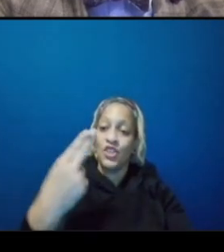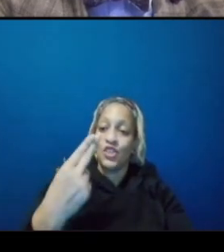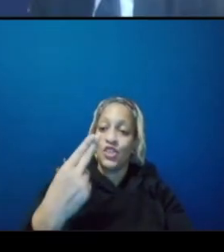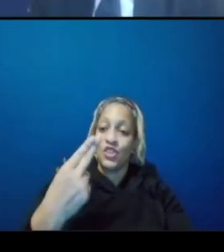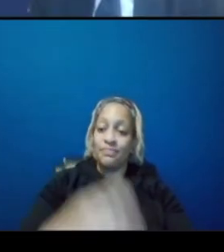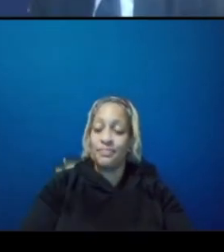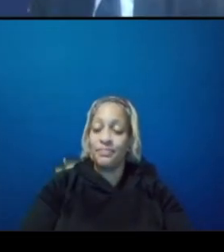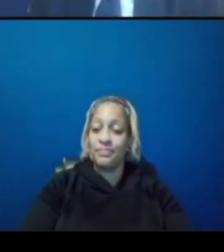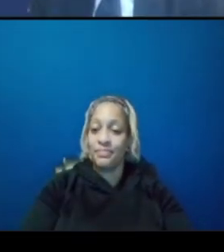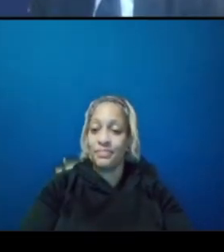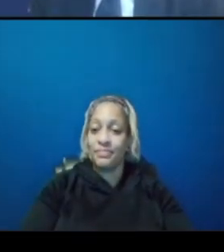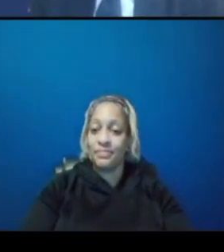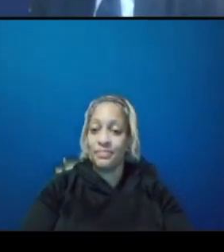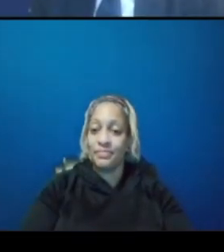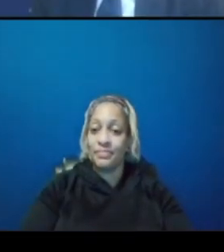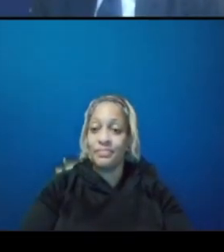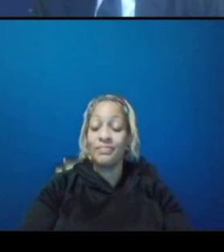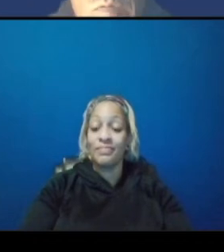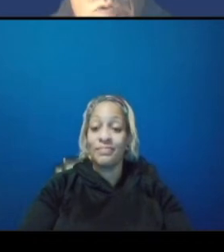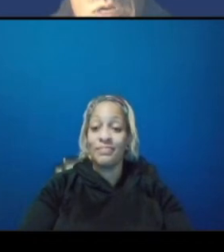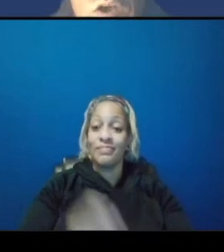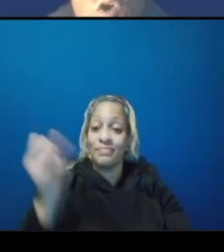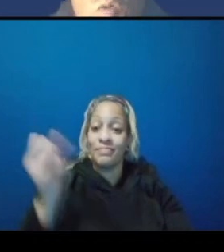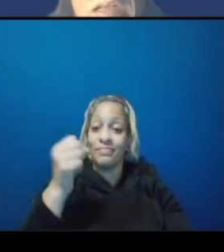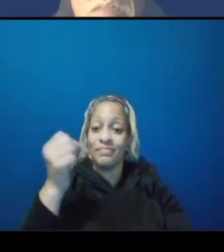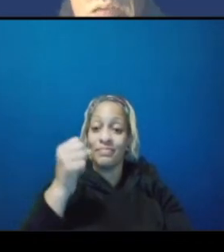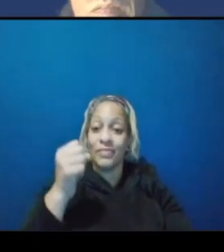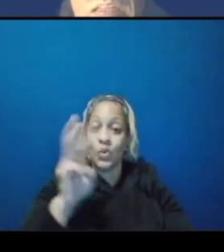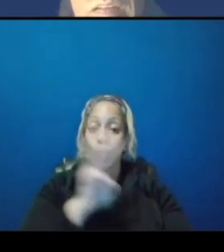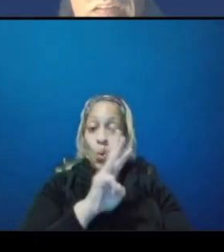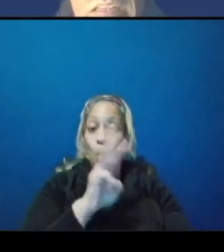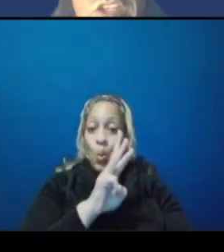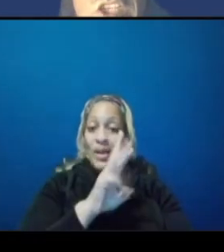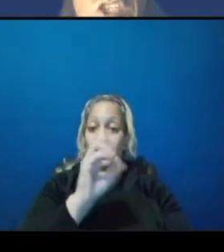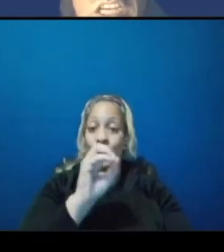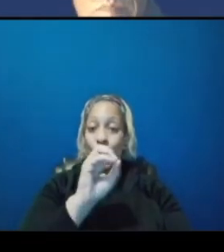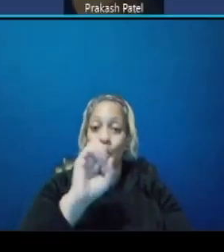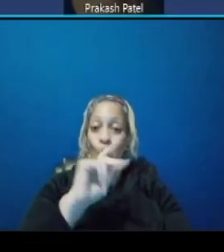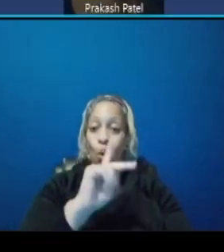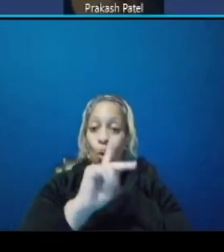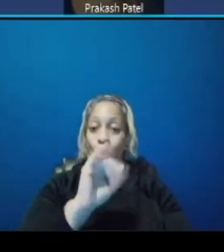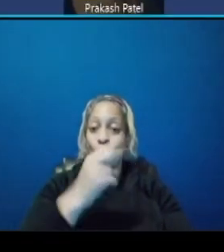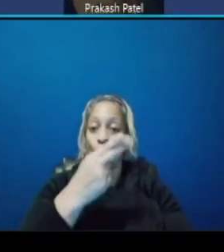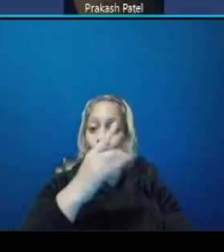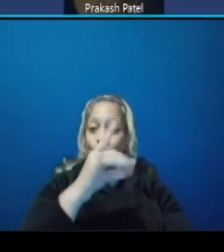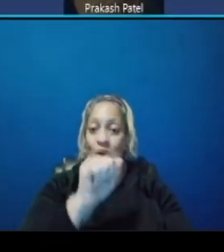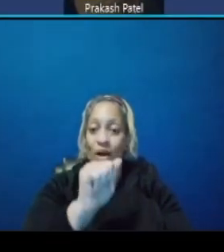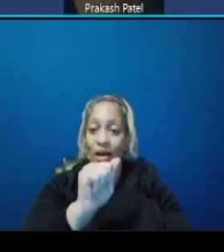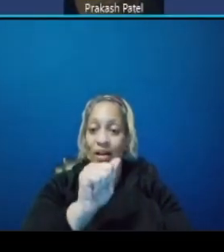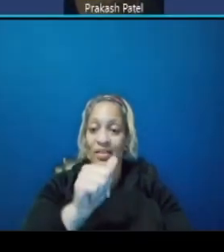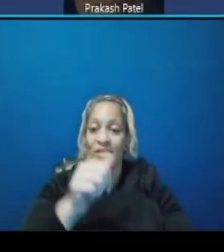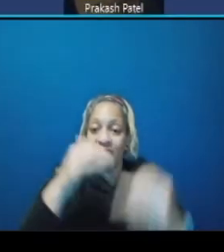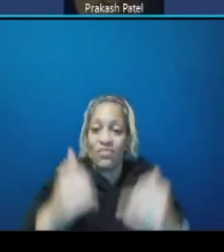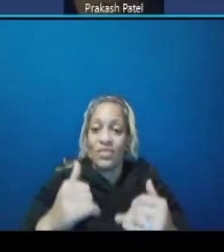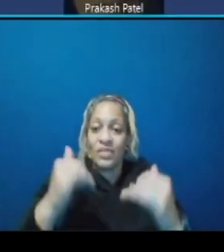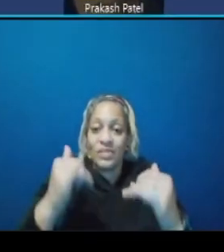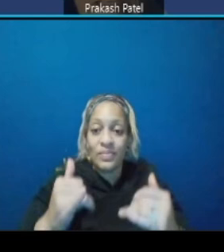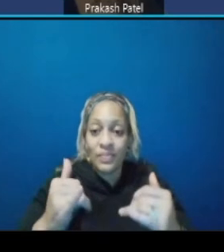uh yeah sure so west of oklahoma the the existing bike trails are within an nps facility